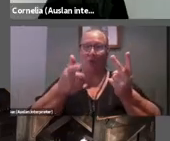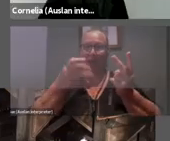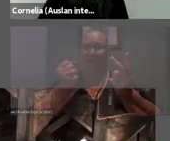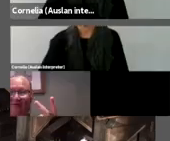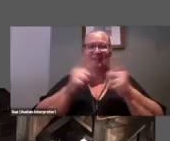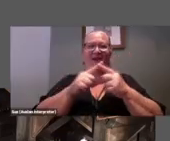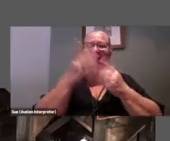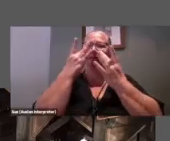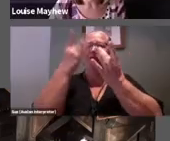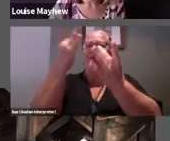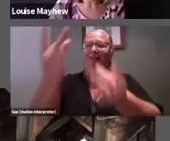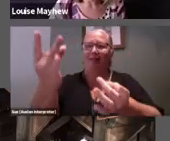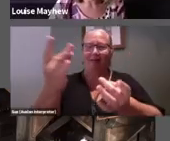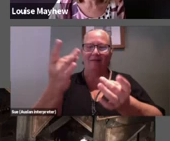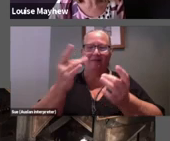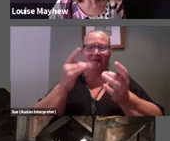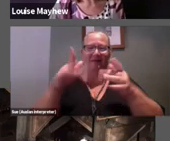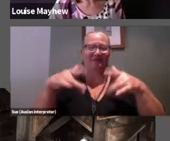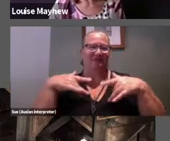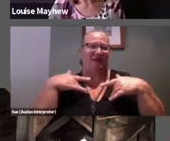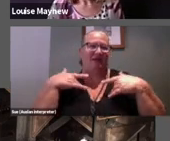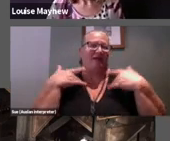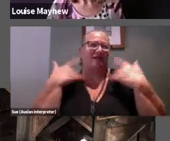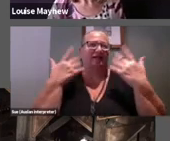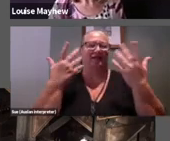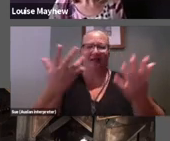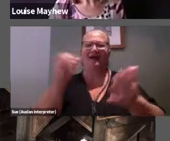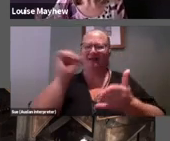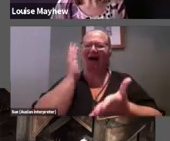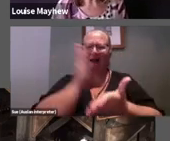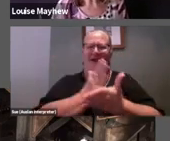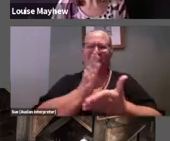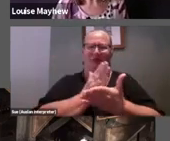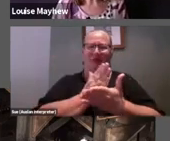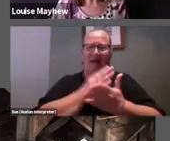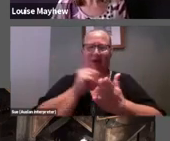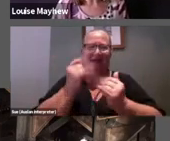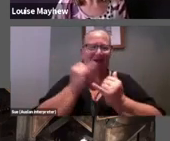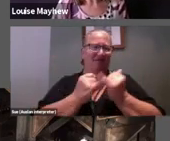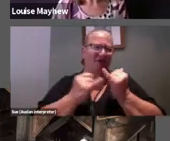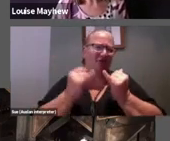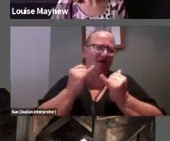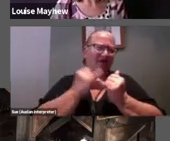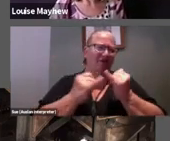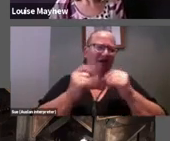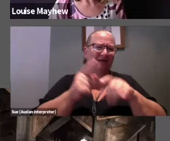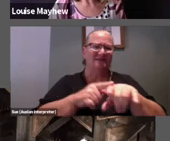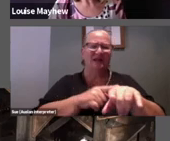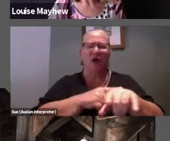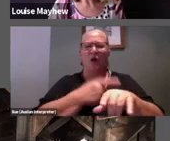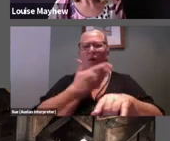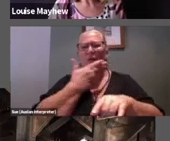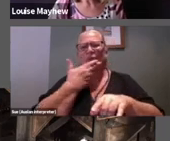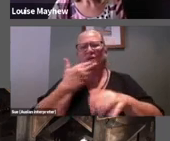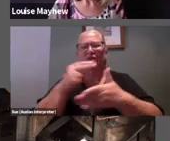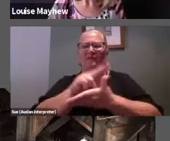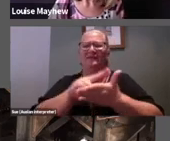yourself, Bill Viola, oh absolutely very slow beautiful video works.